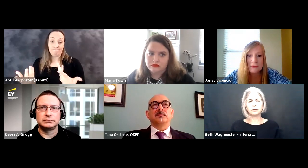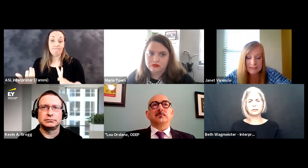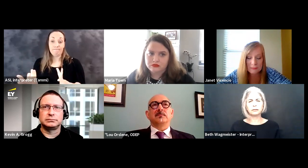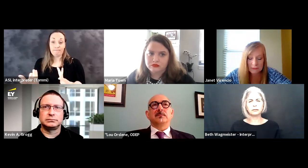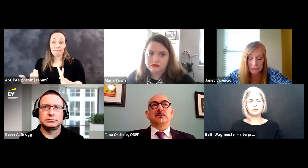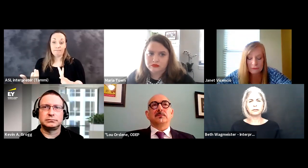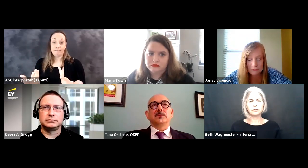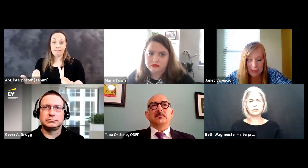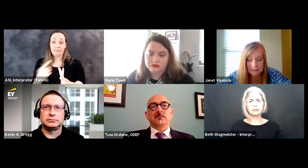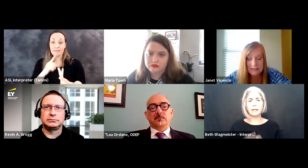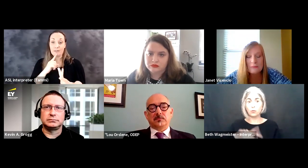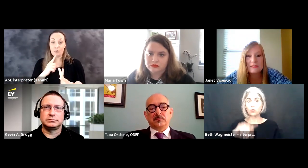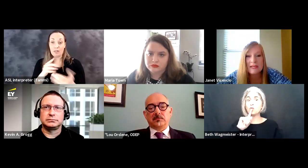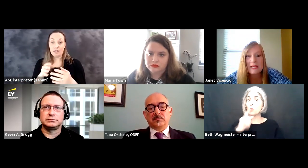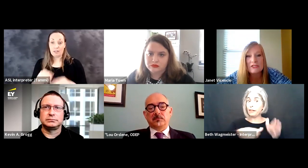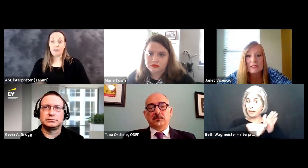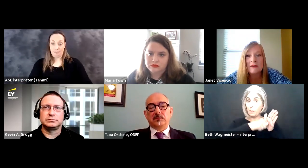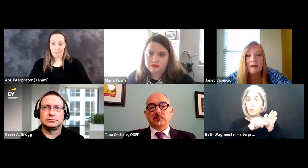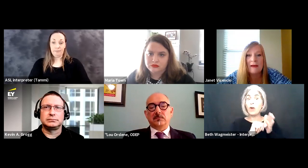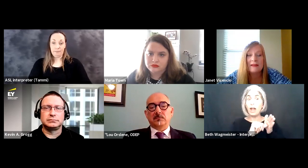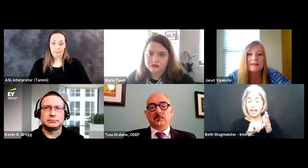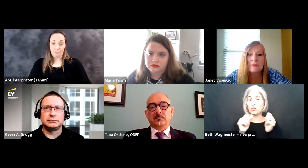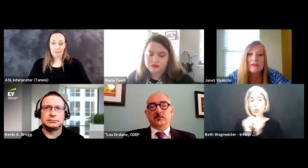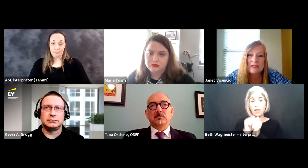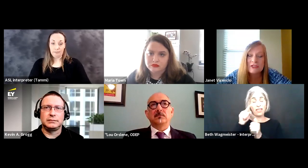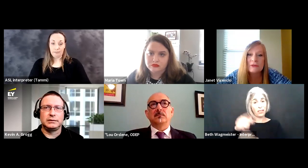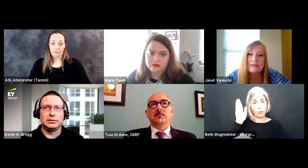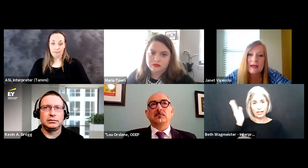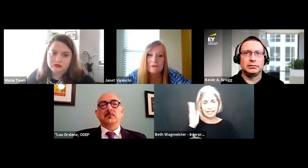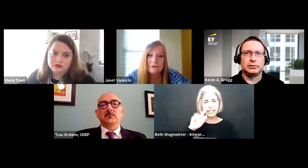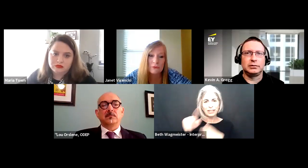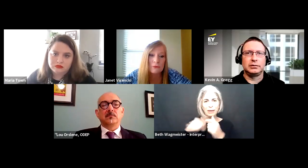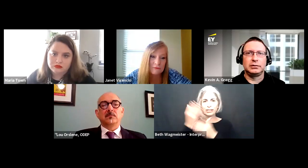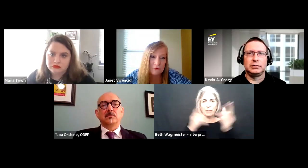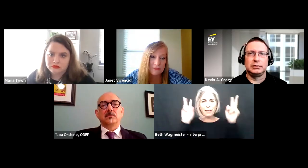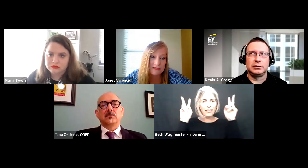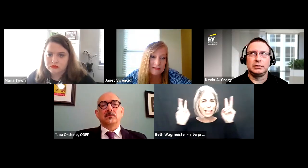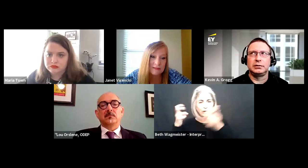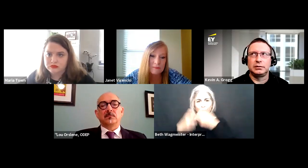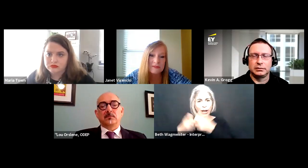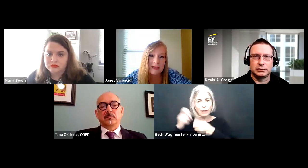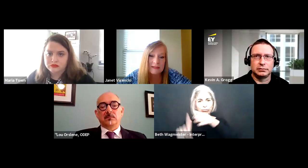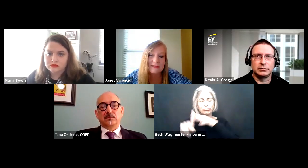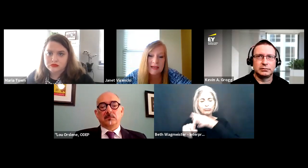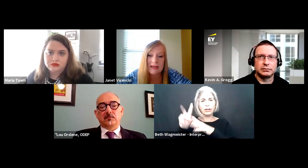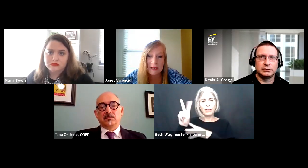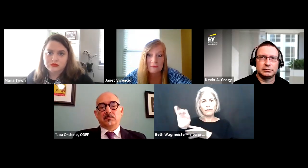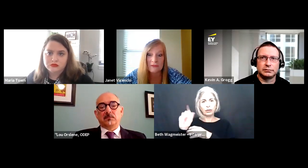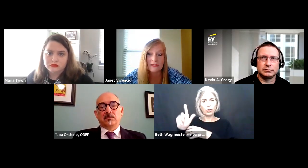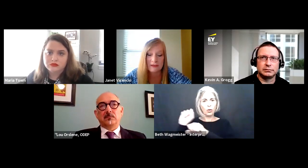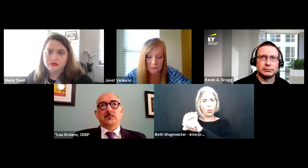has just obviously exploded for our company this year and I was really